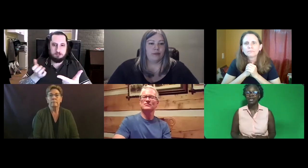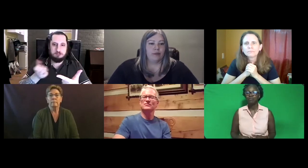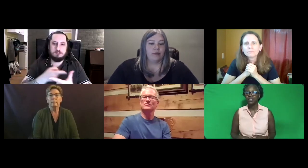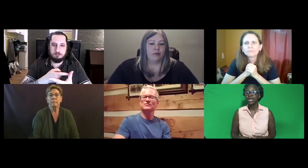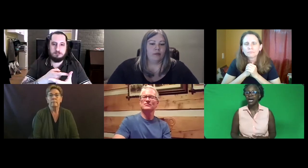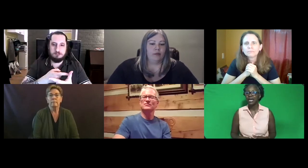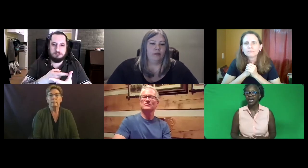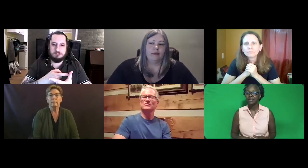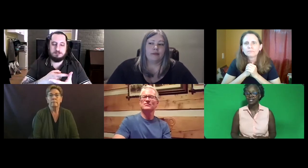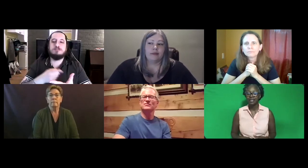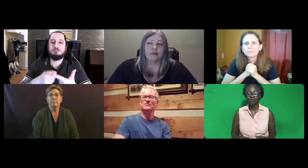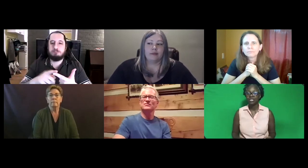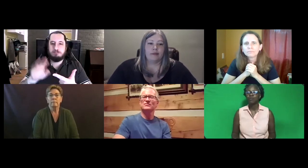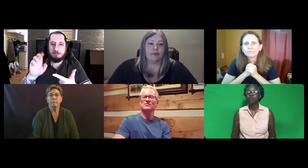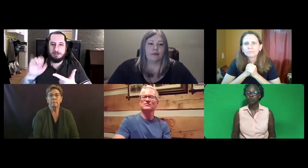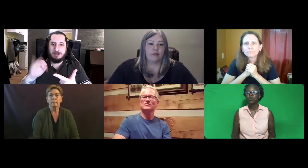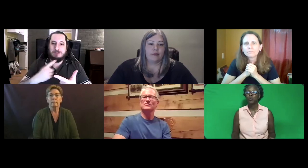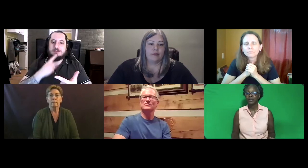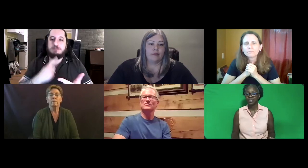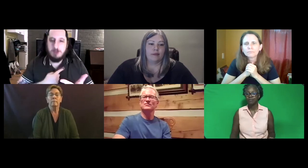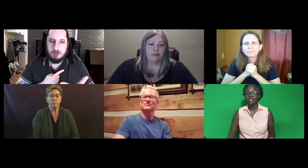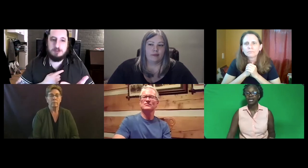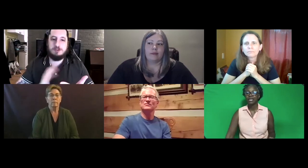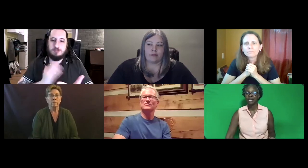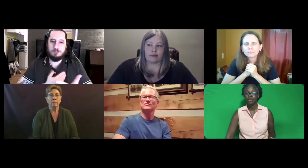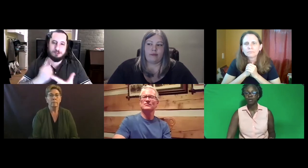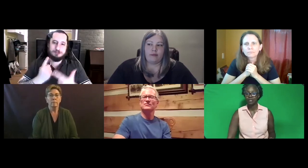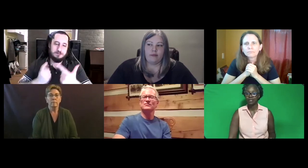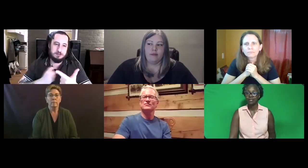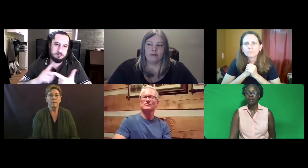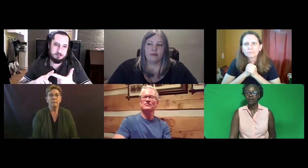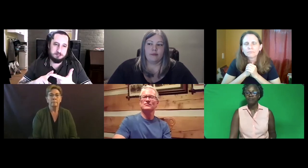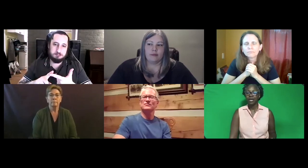And BEI -- there were several people who wanted the BEI in their responses.